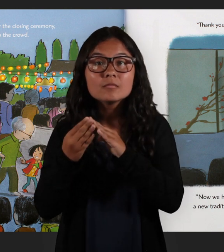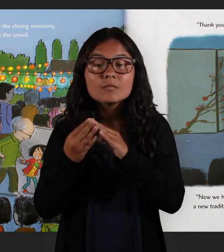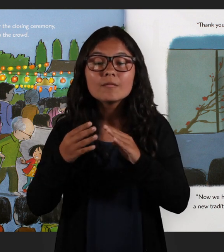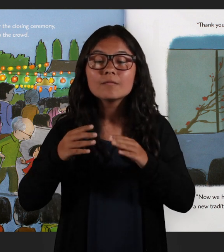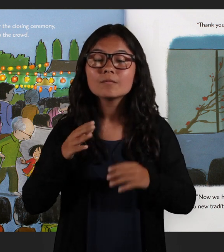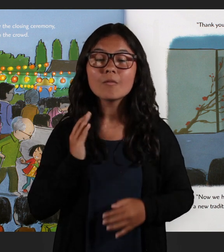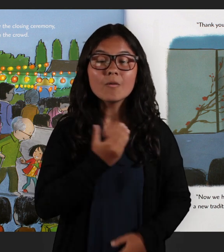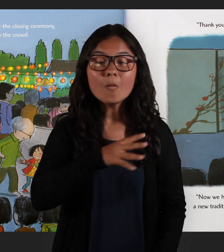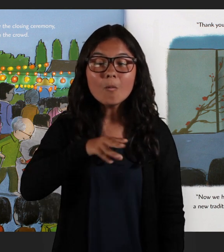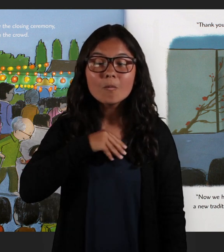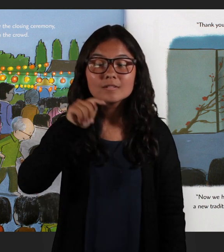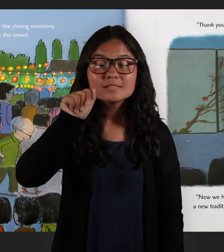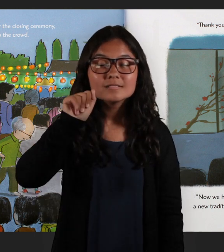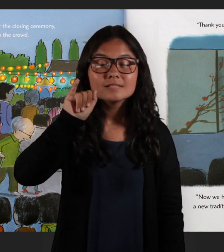our own taiko drummers!"